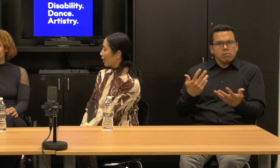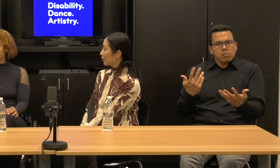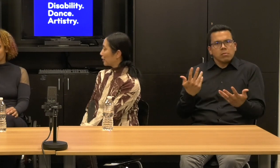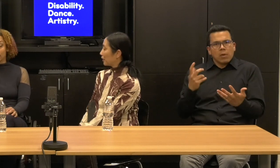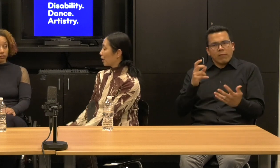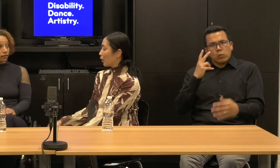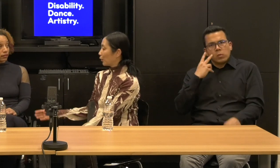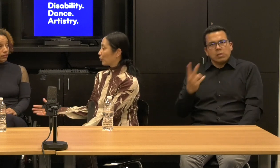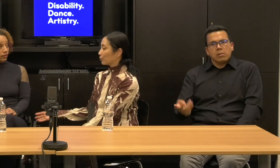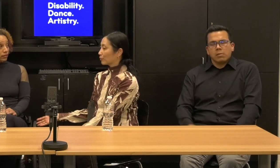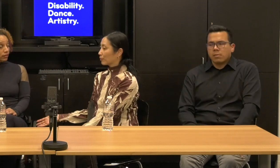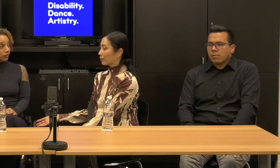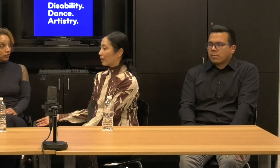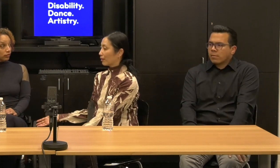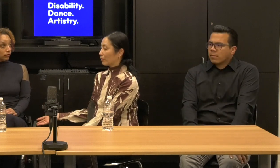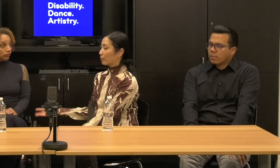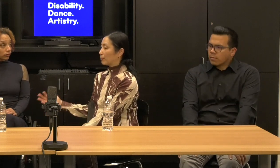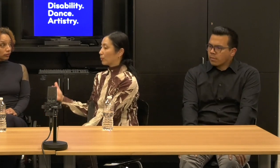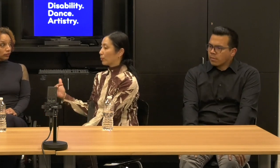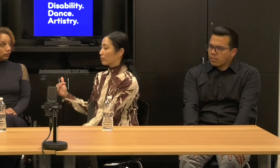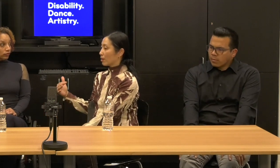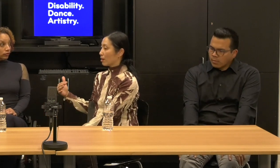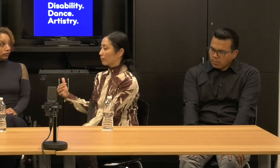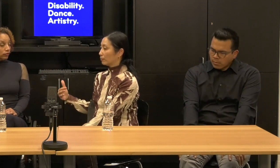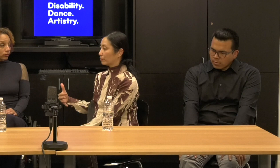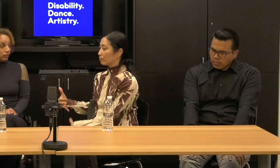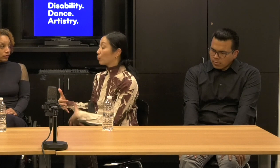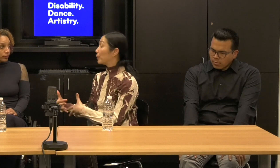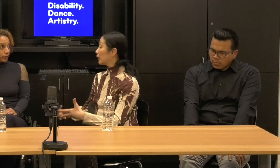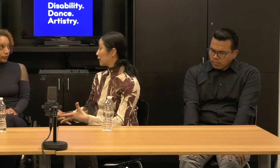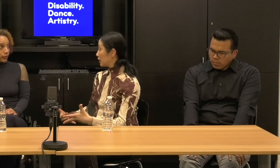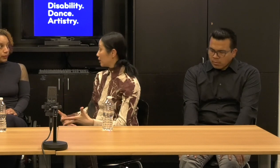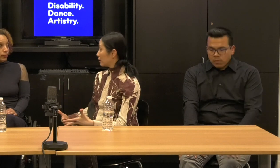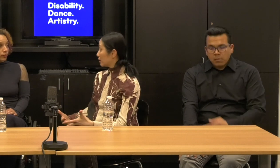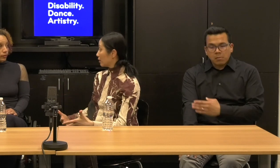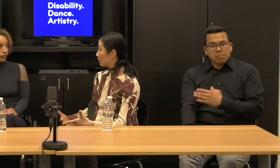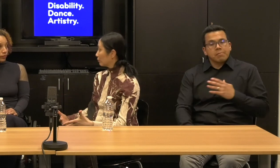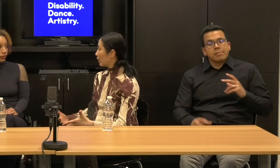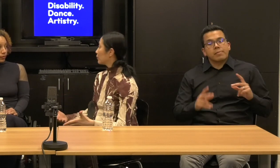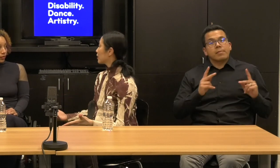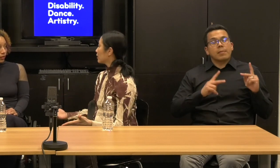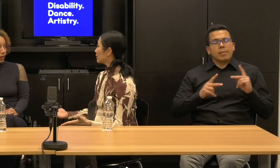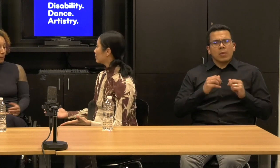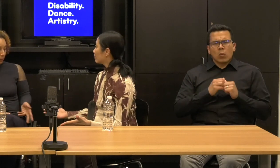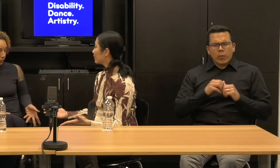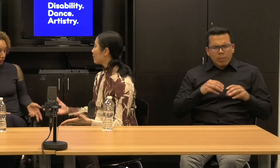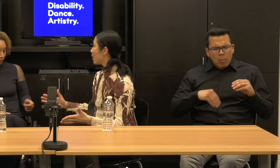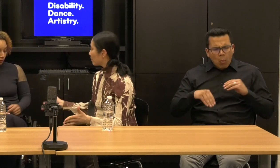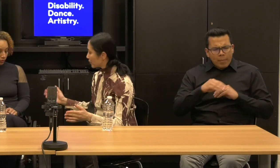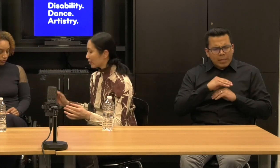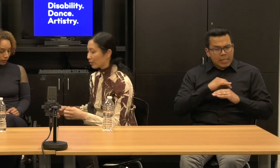You know, got people with mobility impairments Thank you.